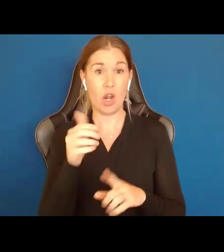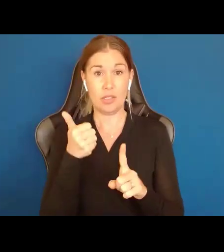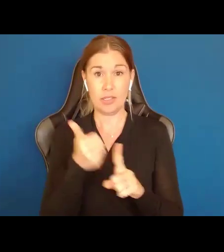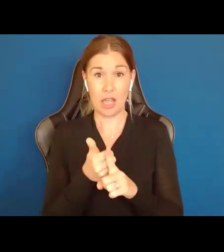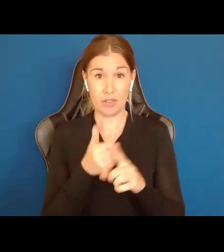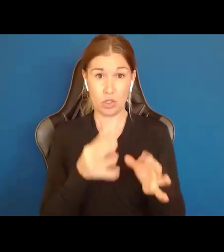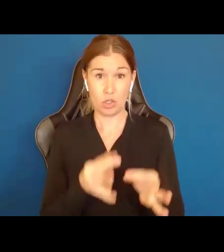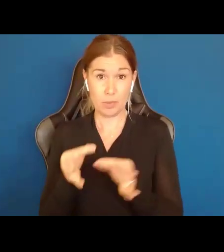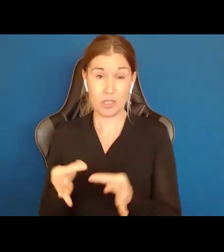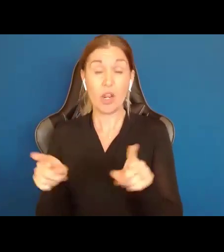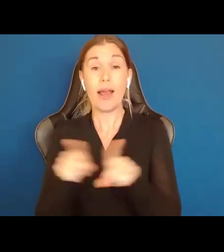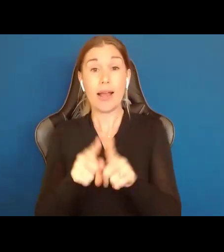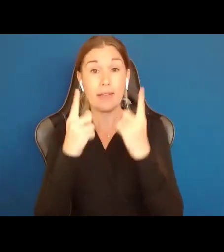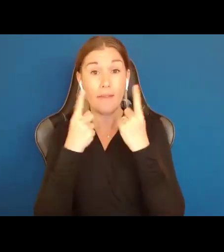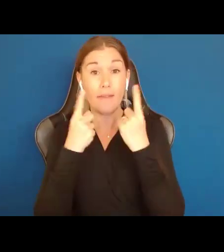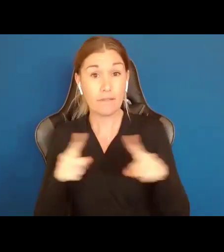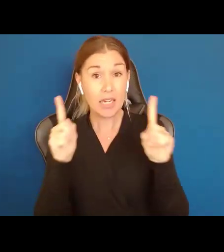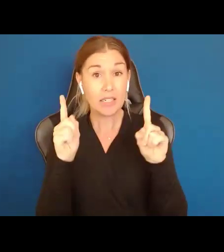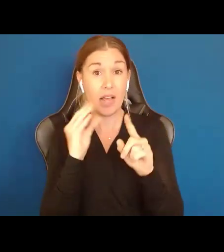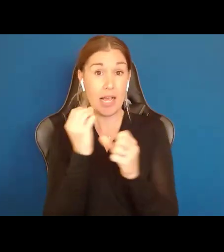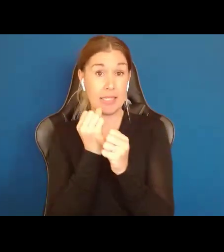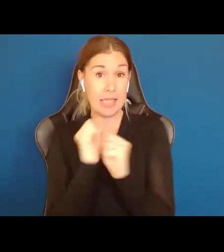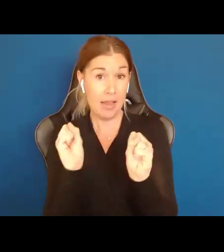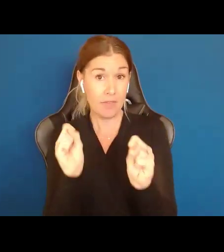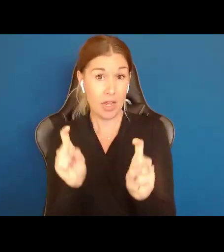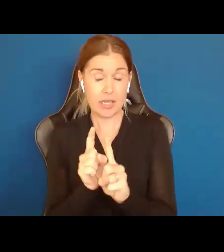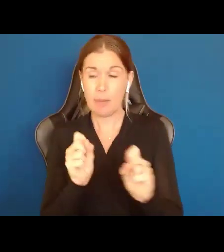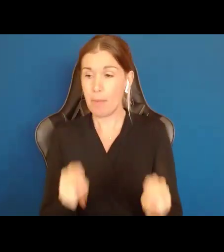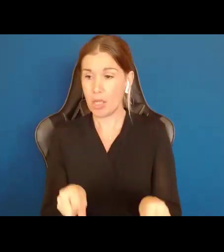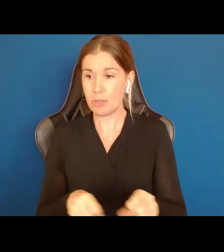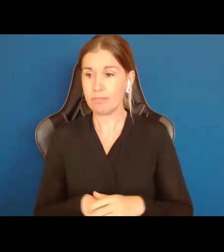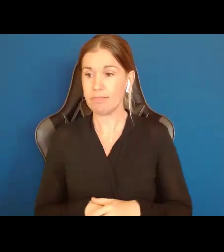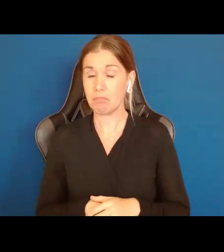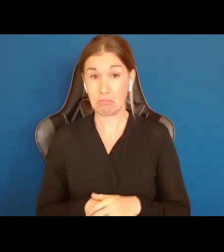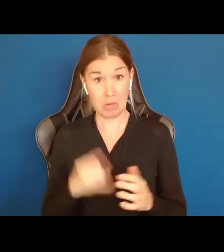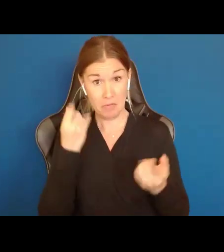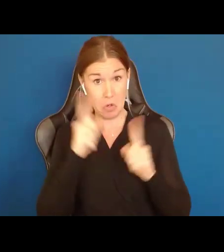as effectively and safely as possible. And if we agree with that, we can move forward.